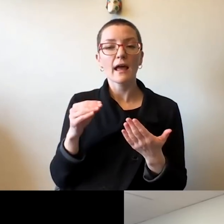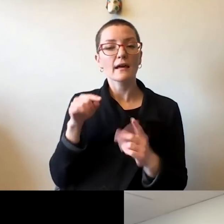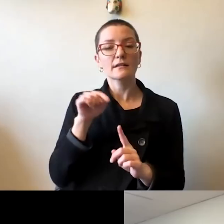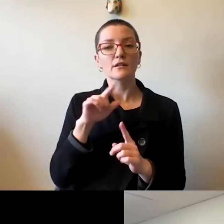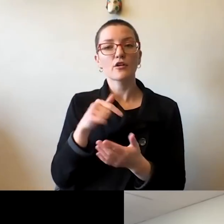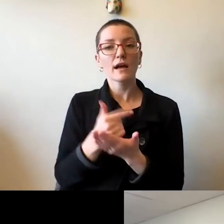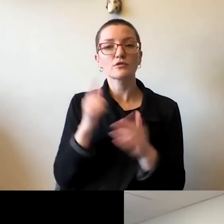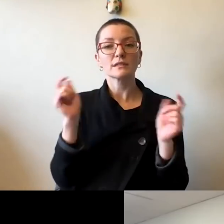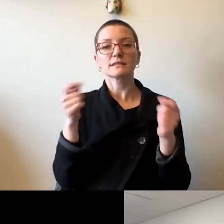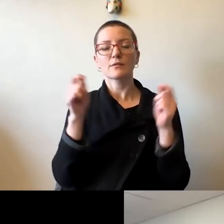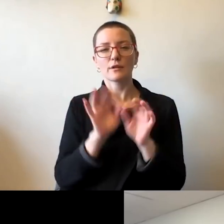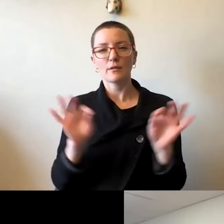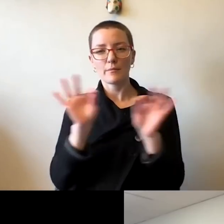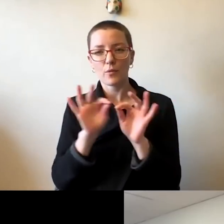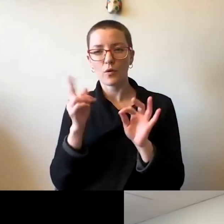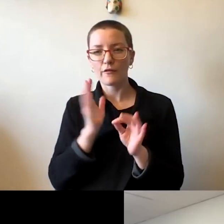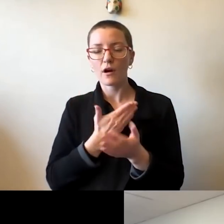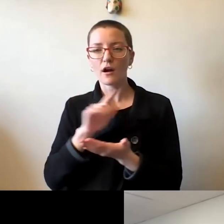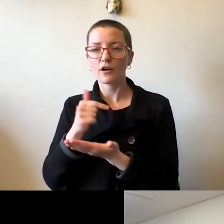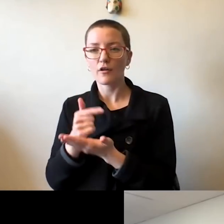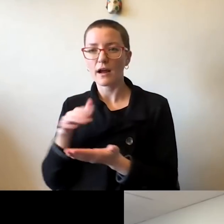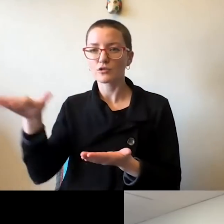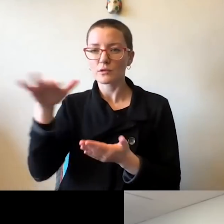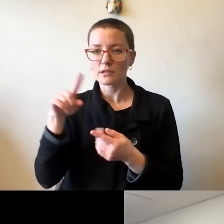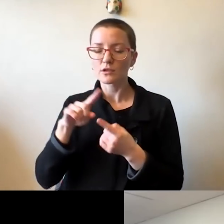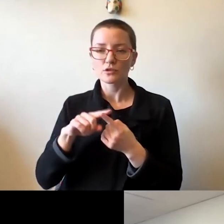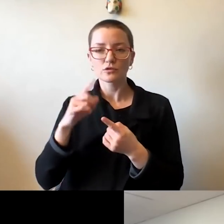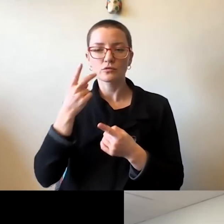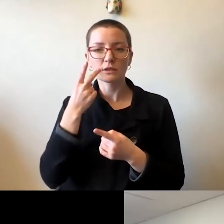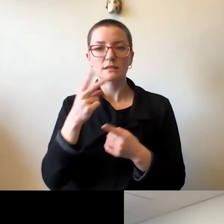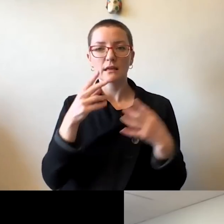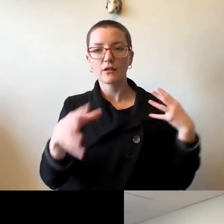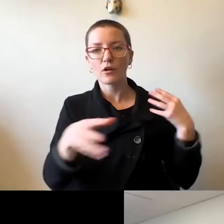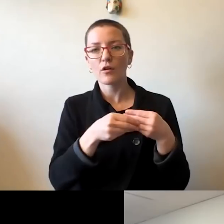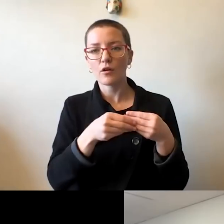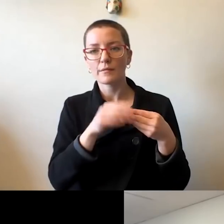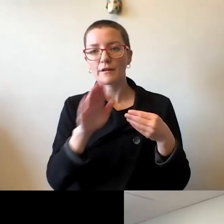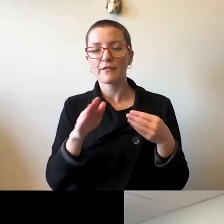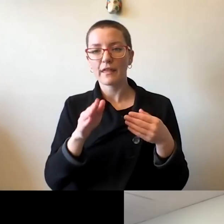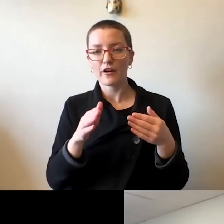to our graduates to have the culmination of their educational experience with the big ceremony in the stadium.